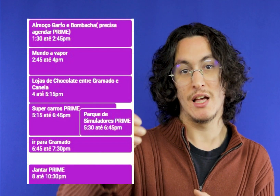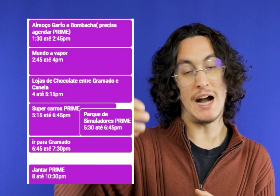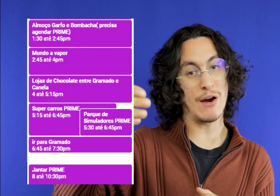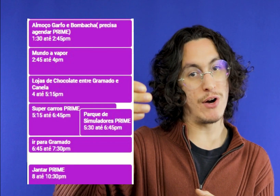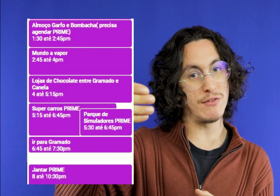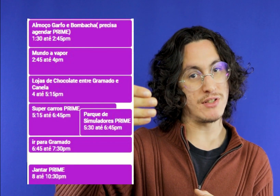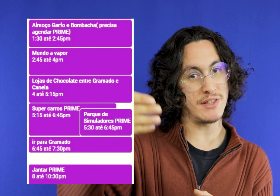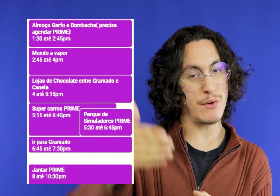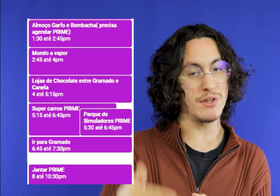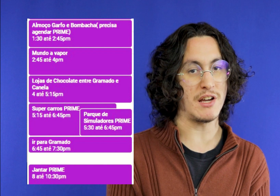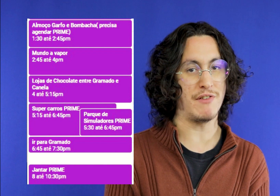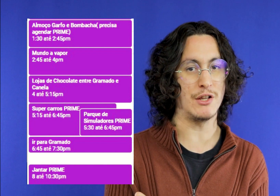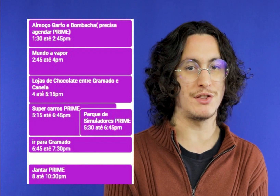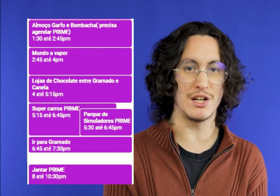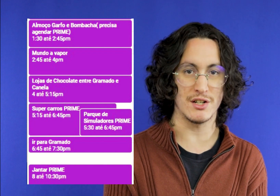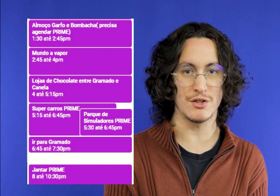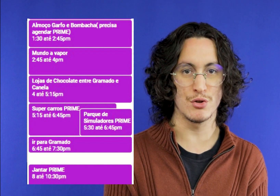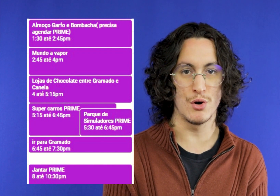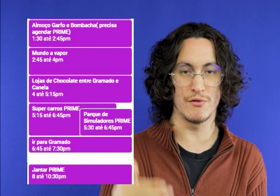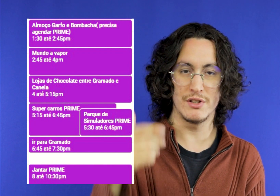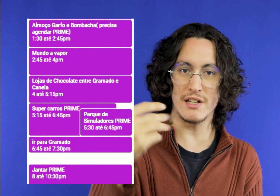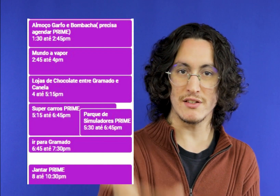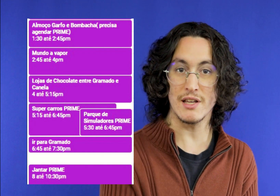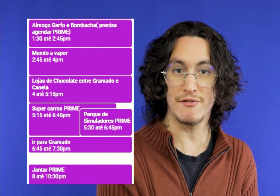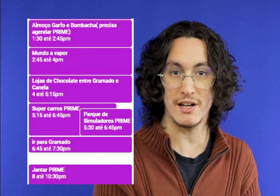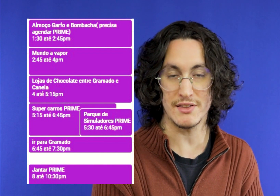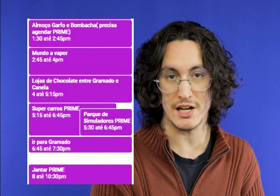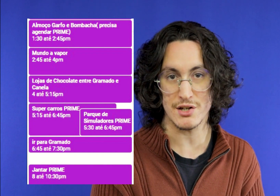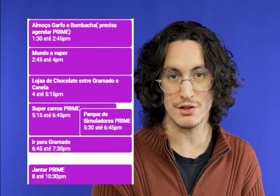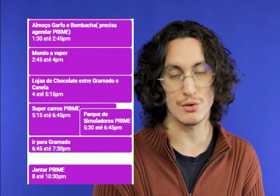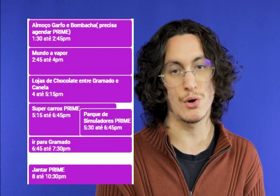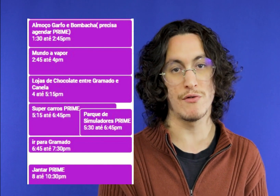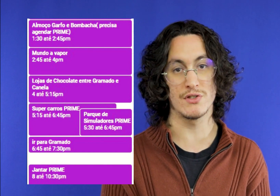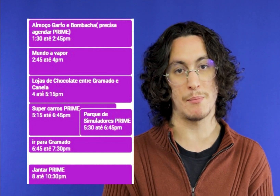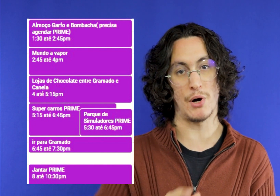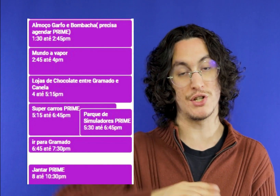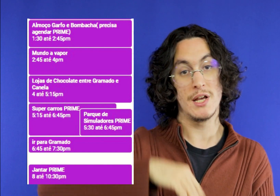'm going to do now you have the break until dinner again during that break until you